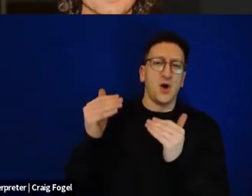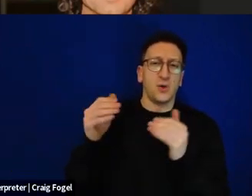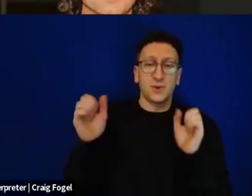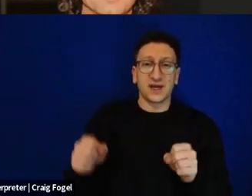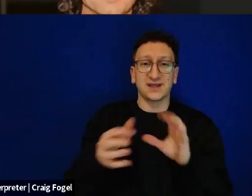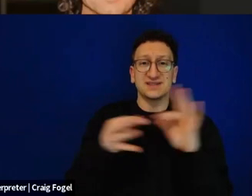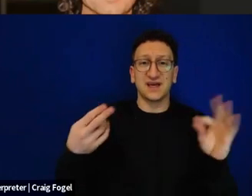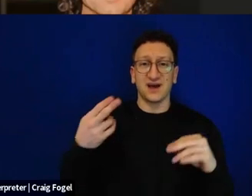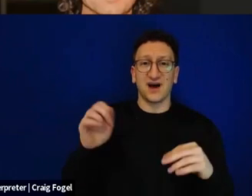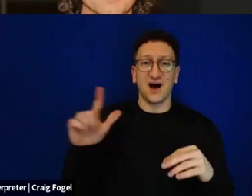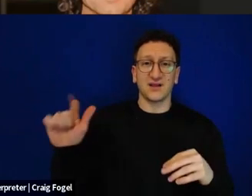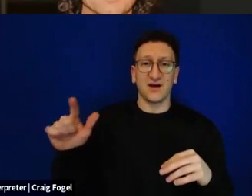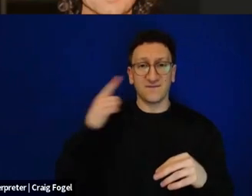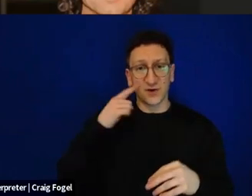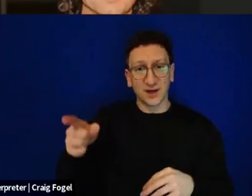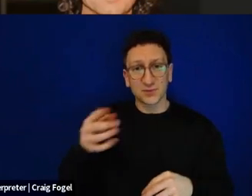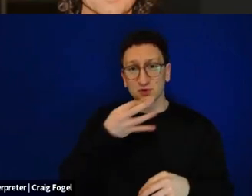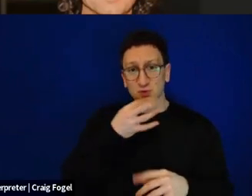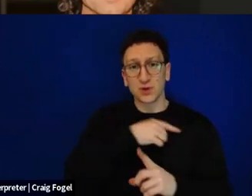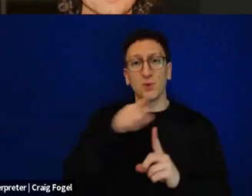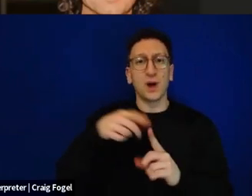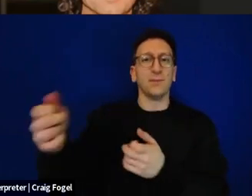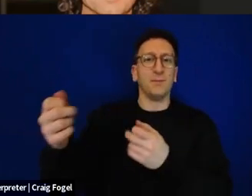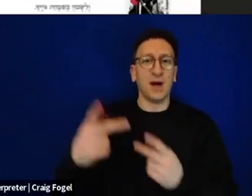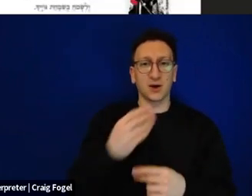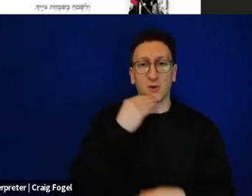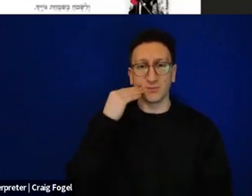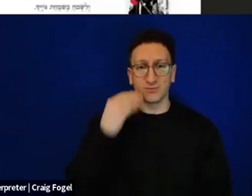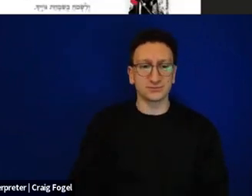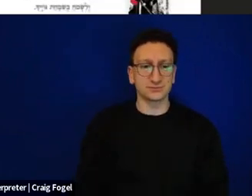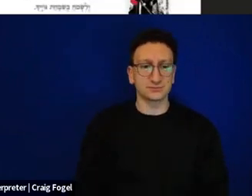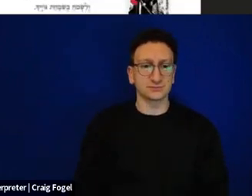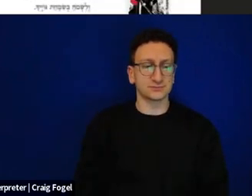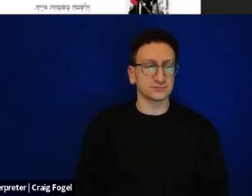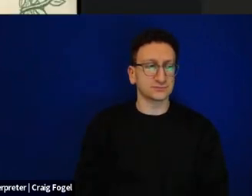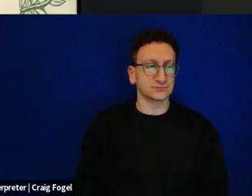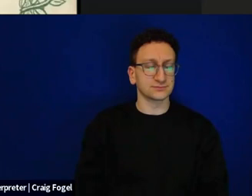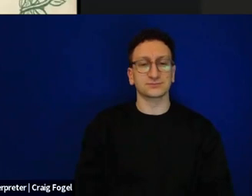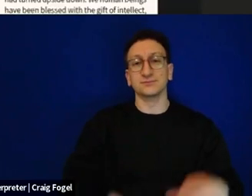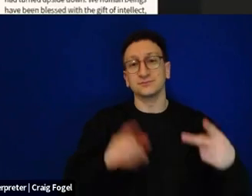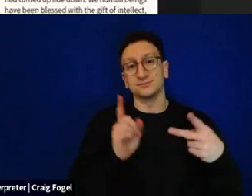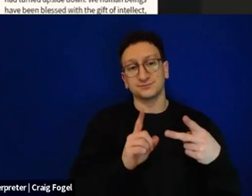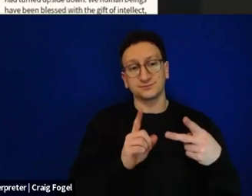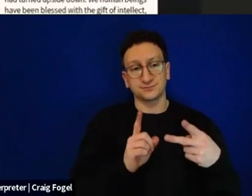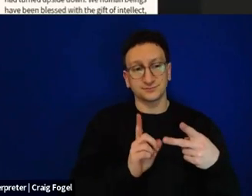Please God soon when he comes home to his family. And the second place that we brought a voice